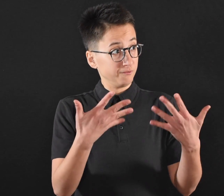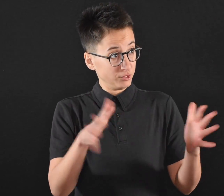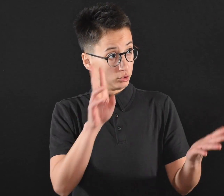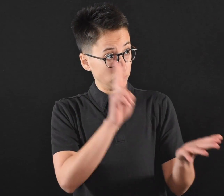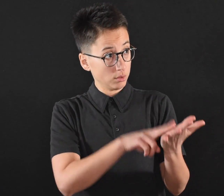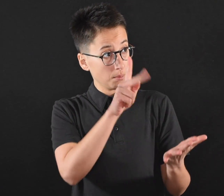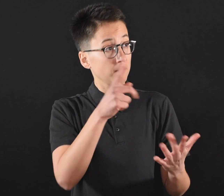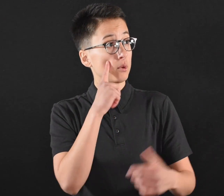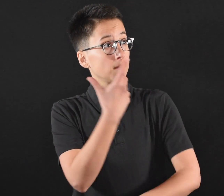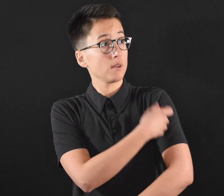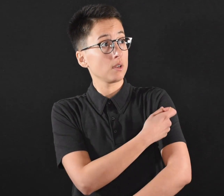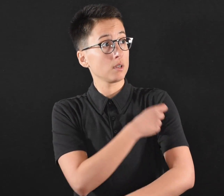signing up over the phone.